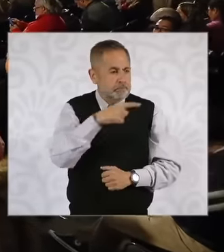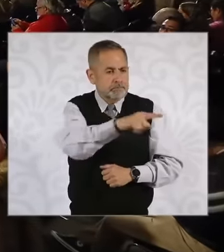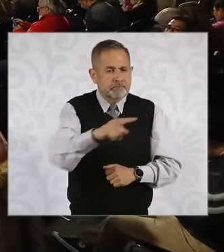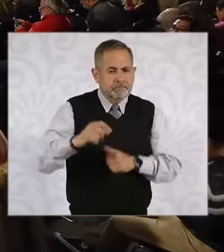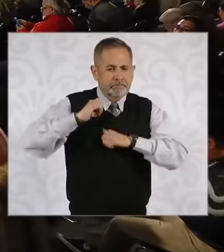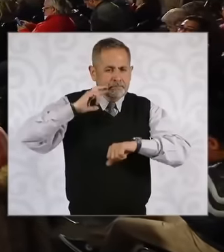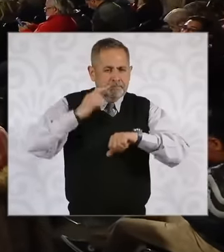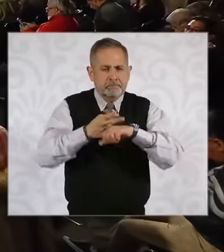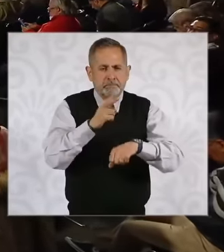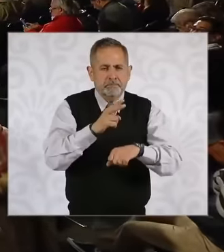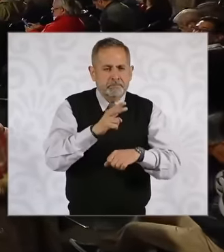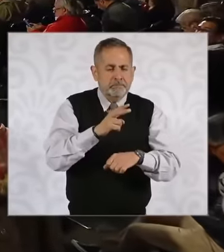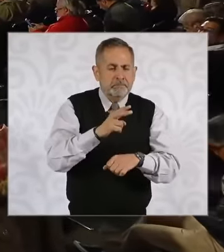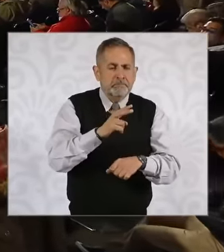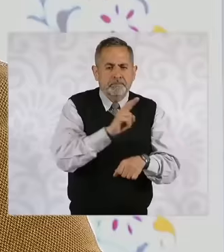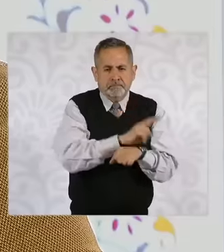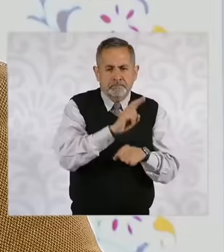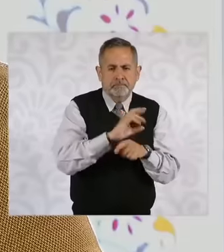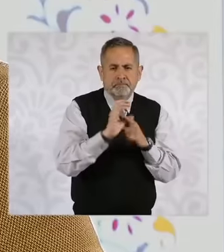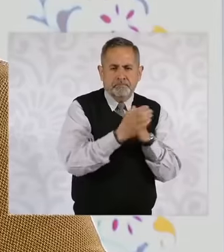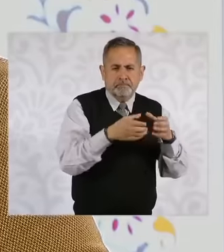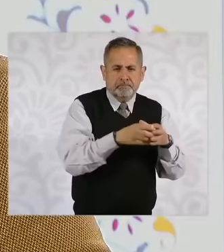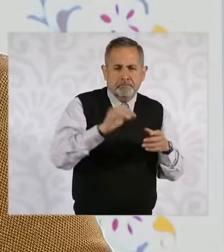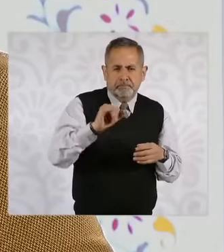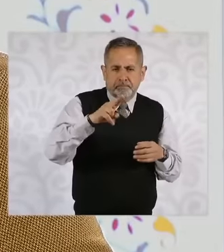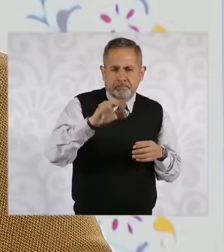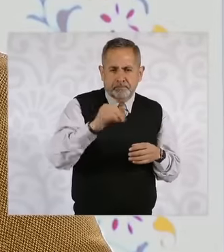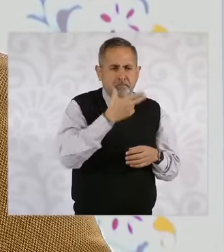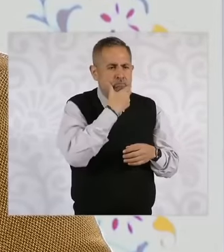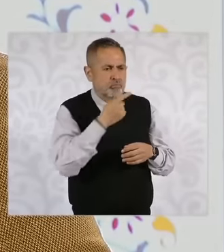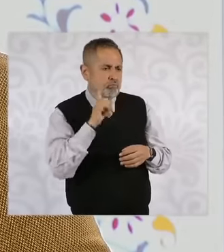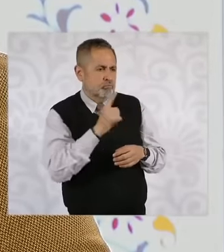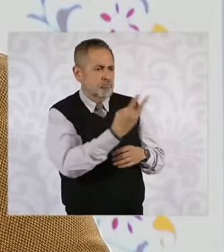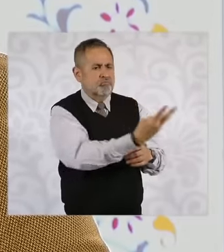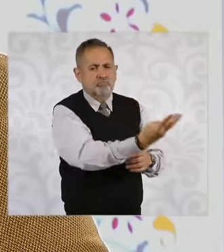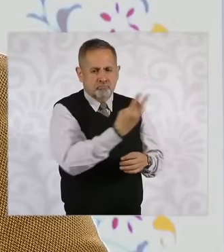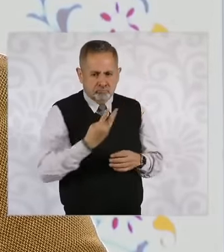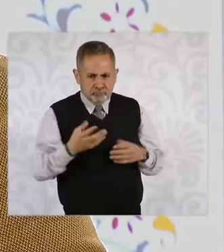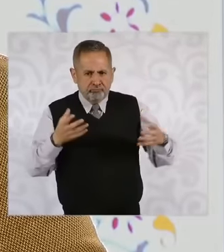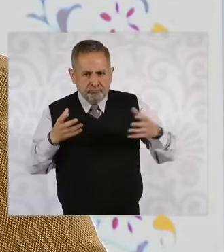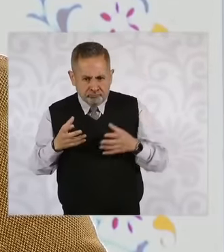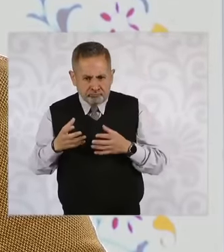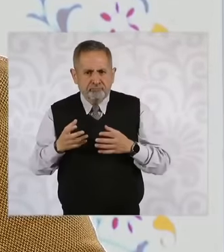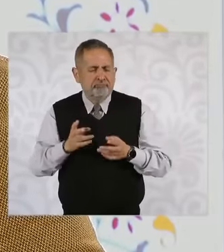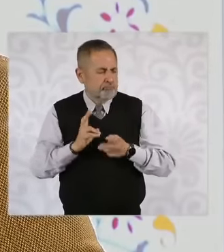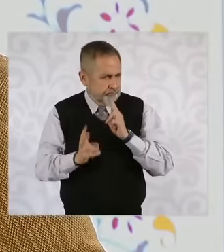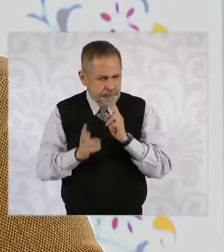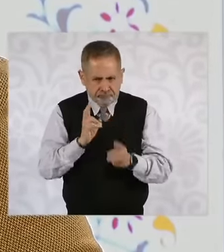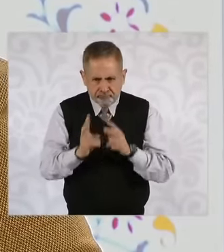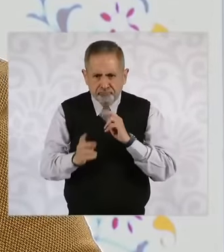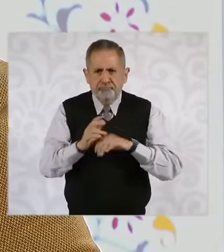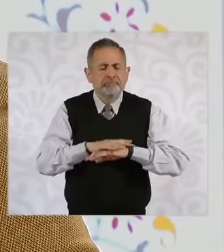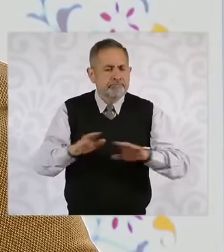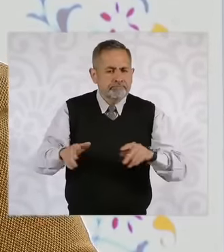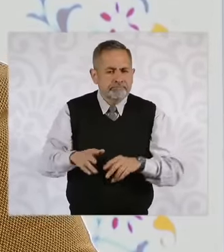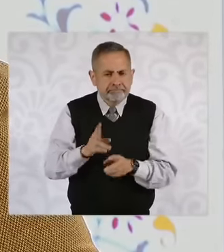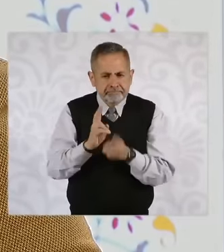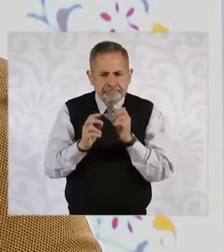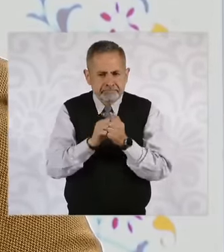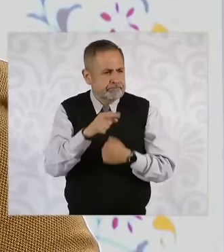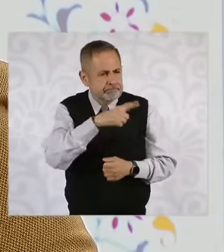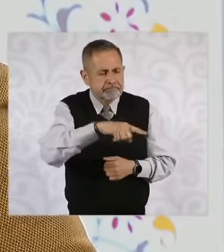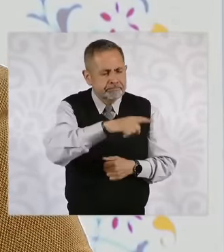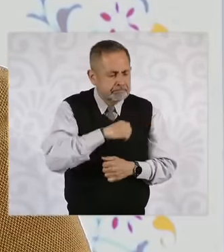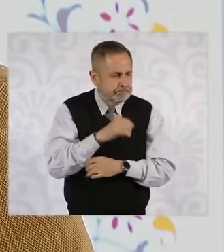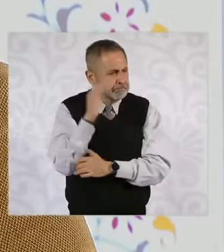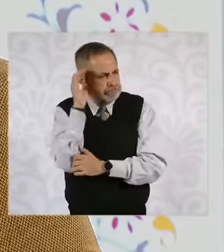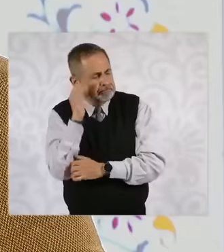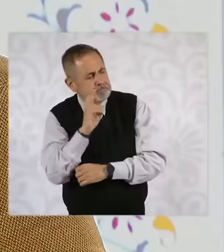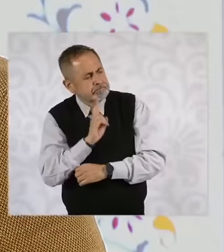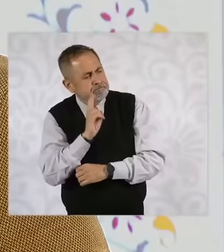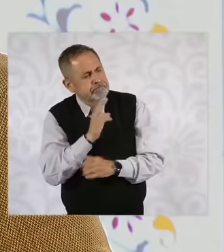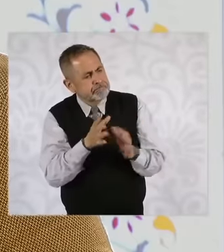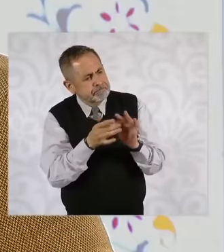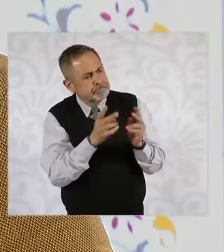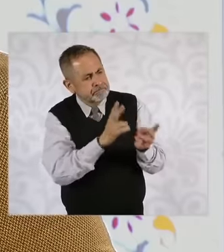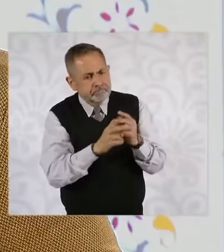commissioners, the commissioner, and we spoke with them, we listened to their proposals.